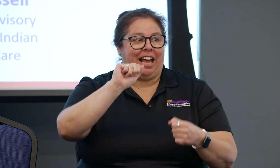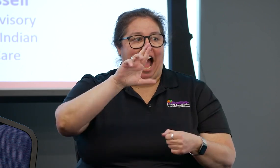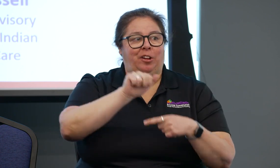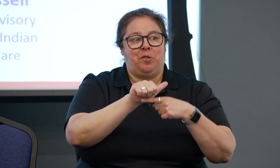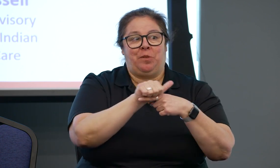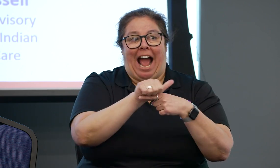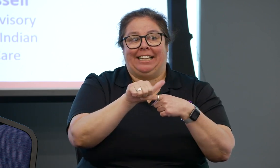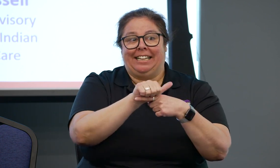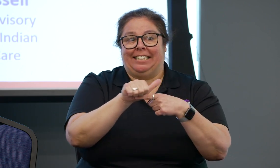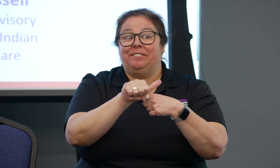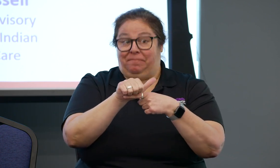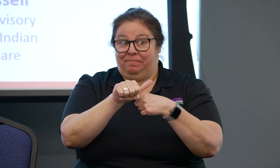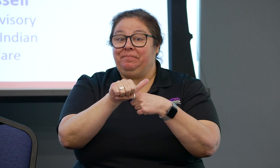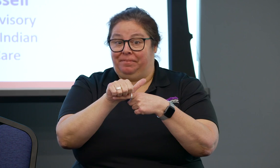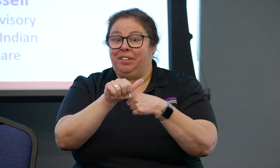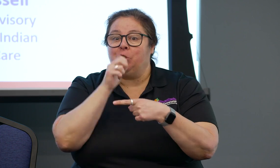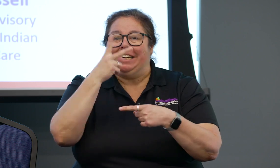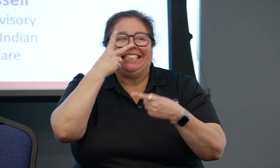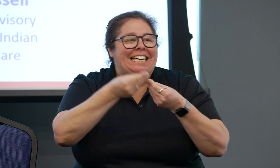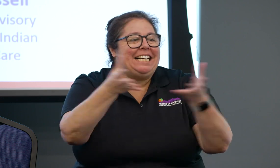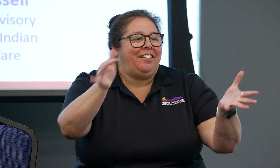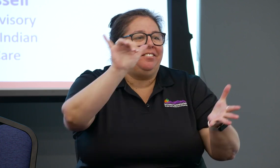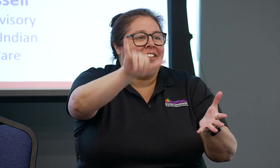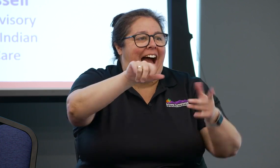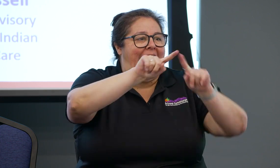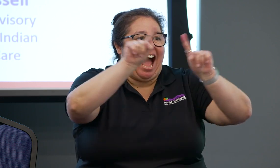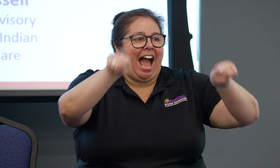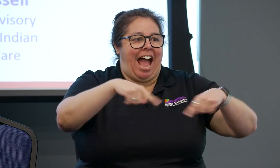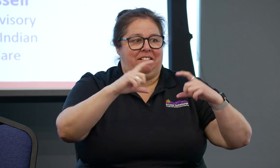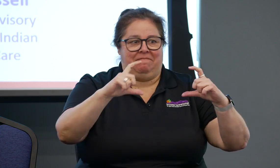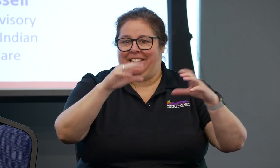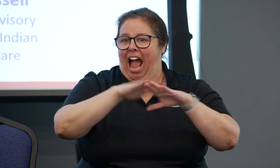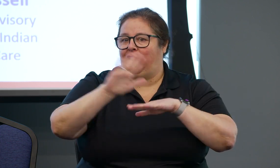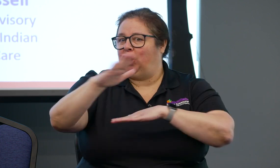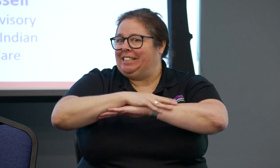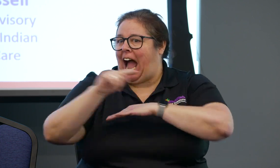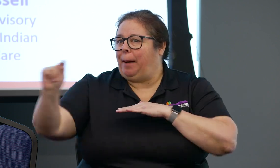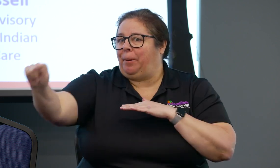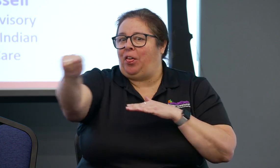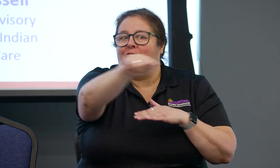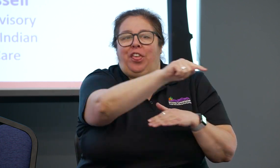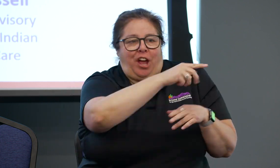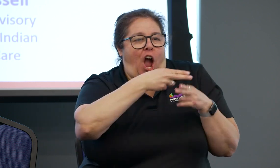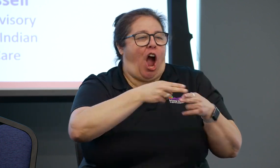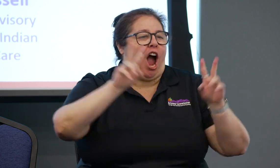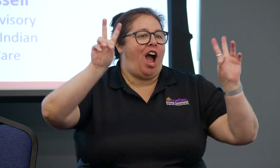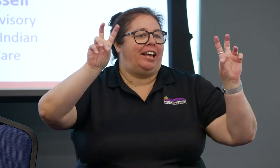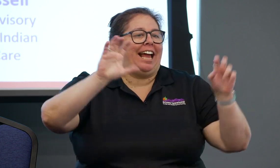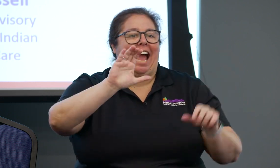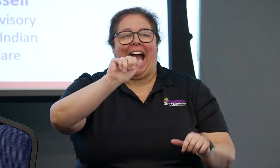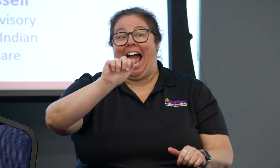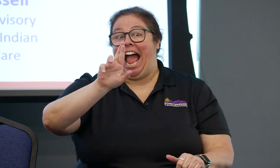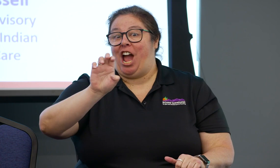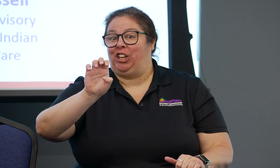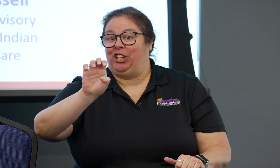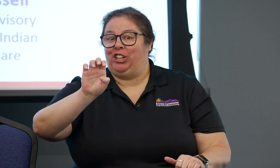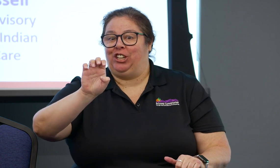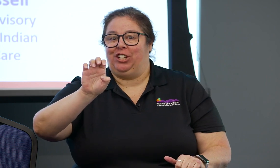We provide a free healthcare training. You can see the flyer that we left on all of the tables.